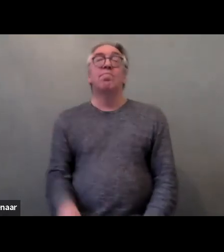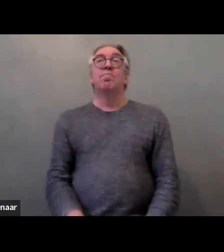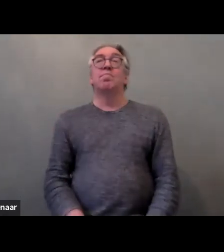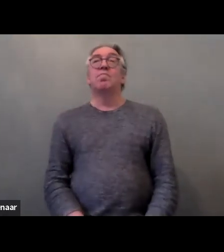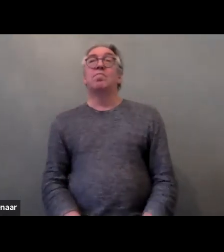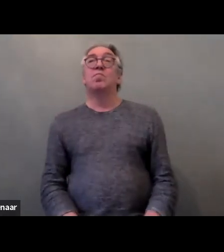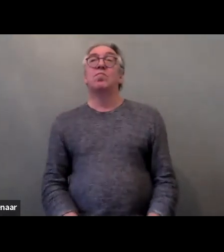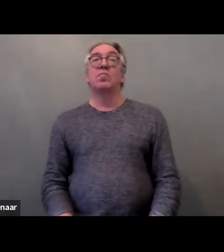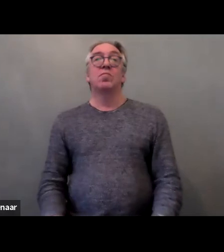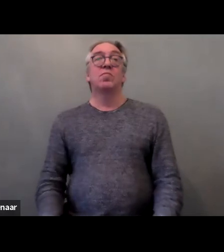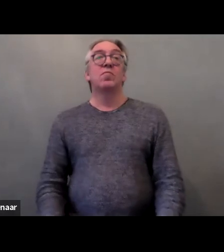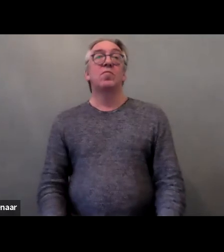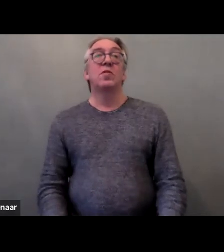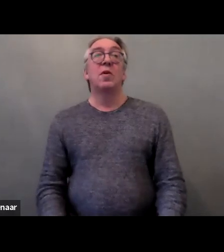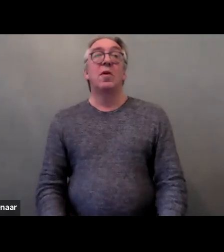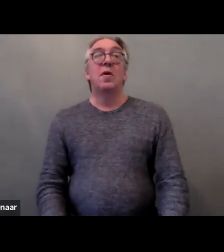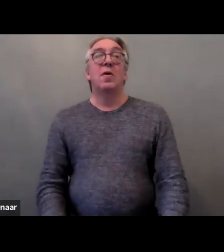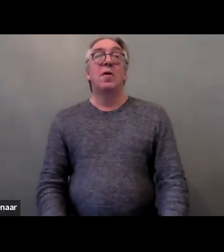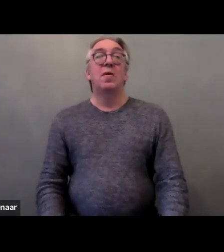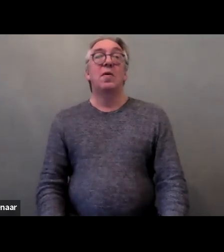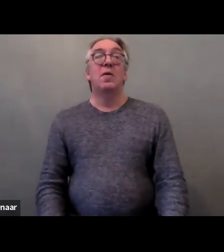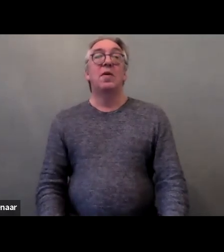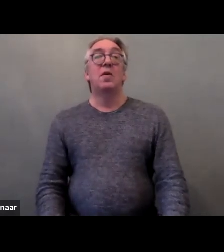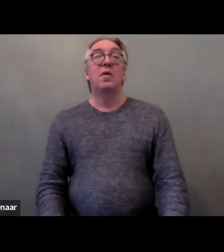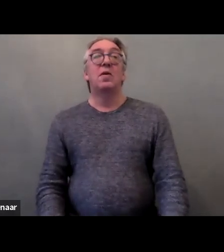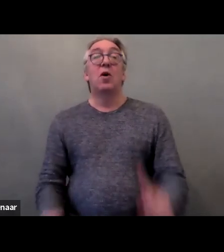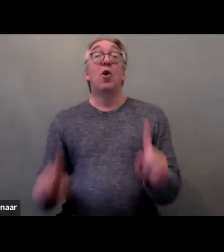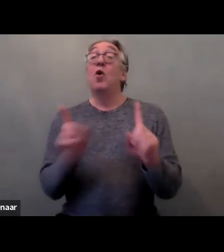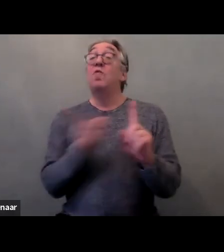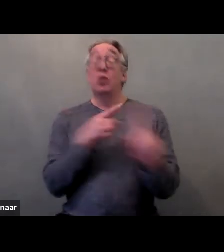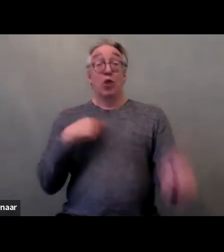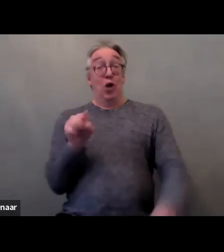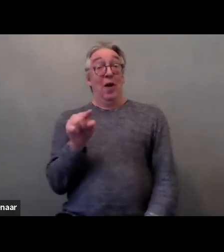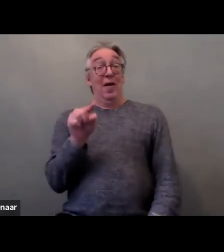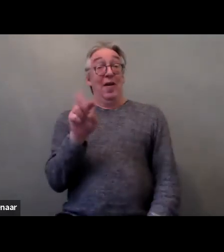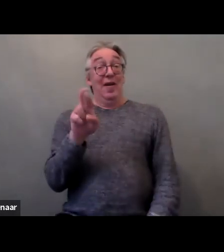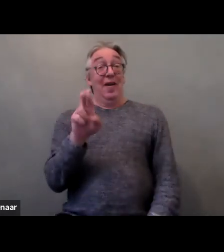First of all, I want to say that GREVIO does its evaluation